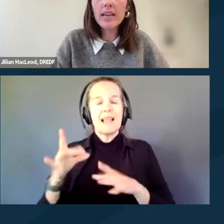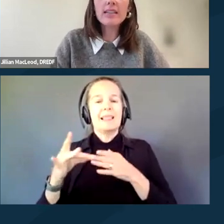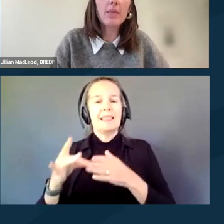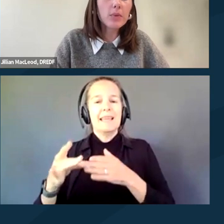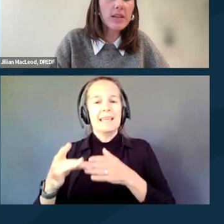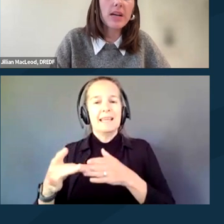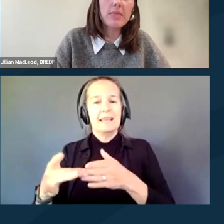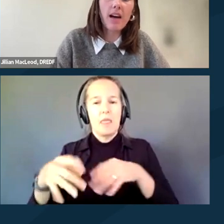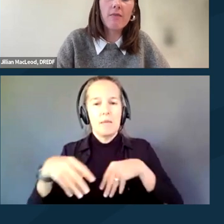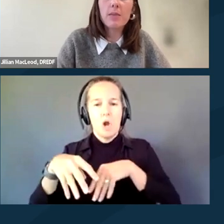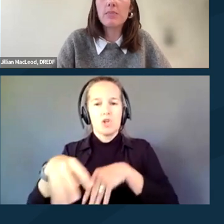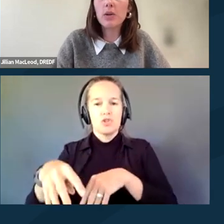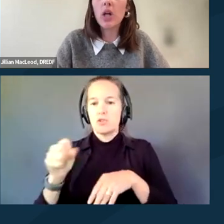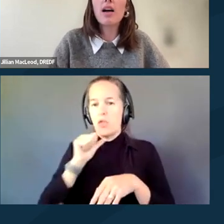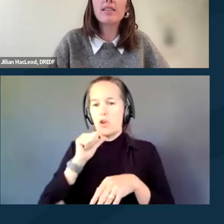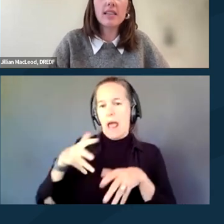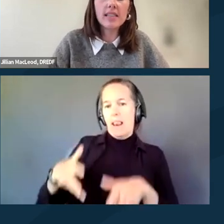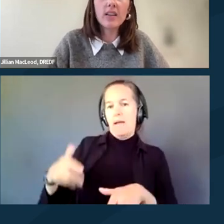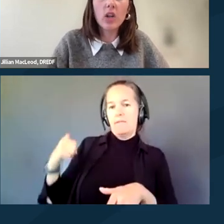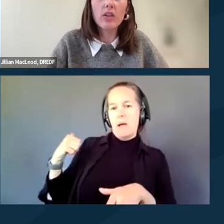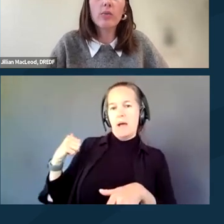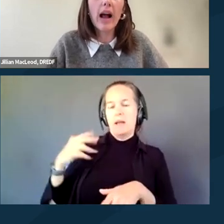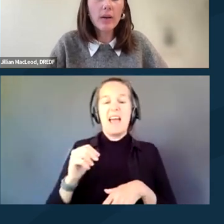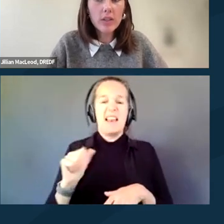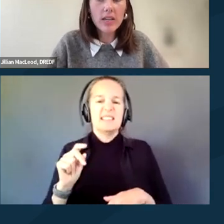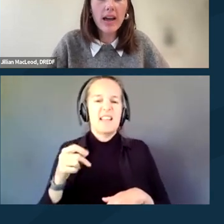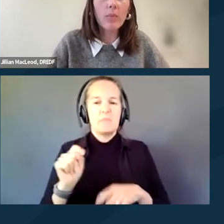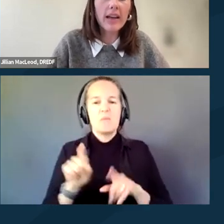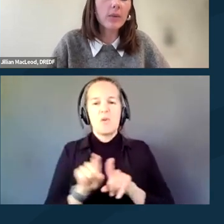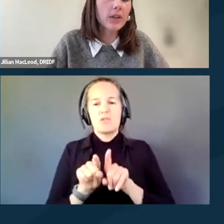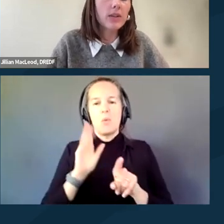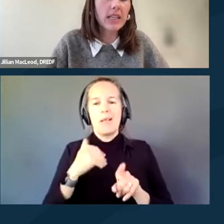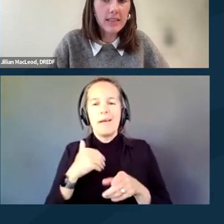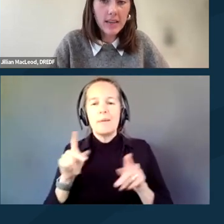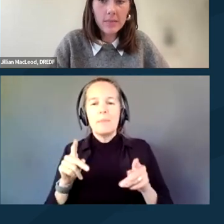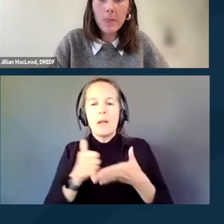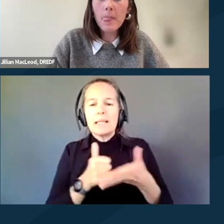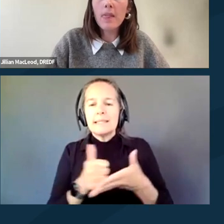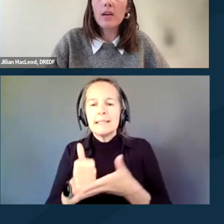and ADAPT will sometimes have people assisting along the route to help anyone who needs it.